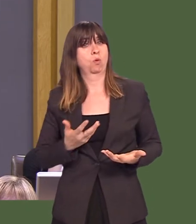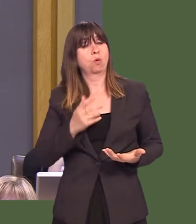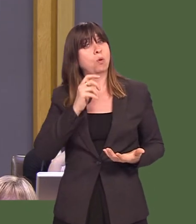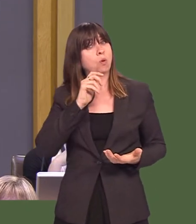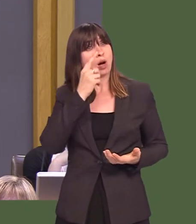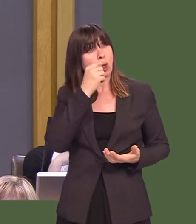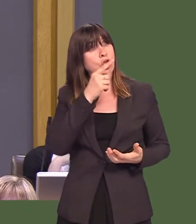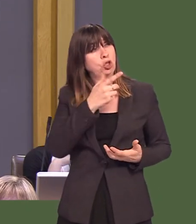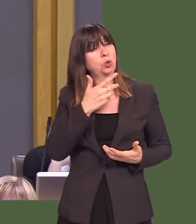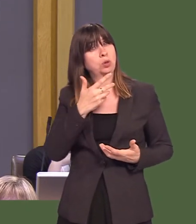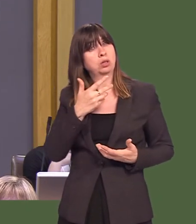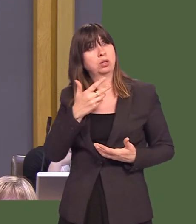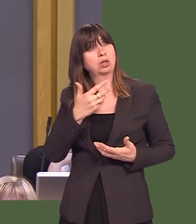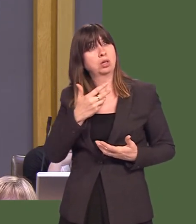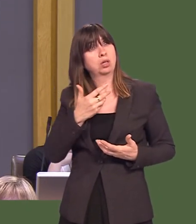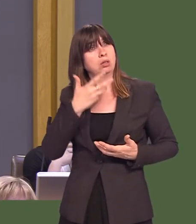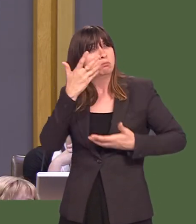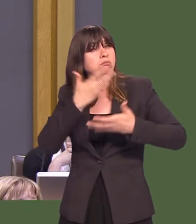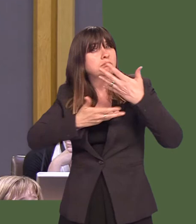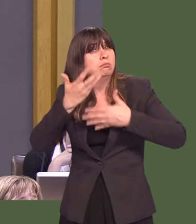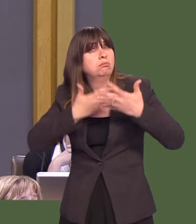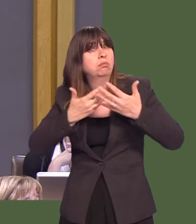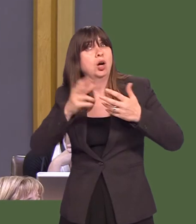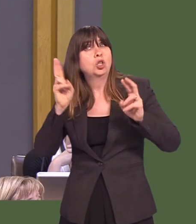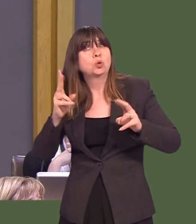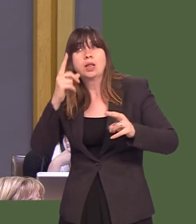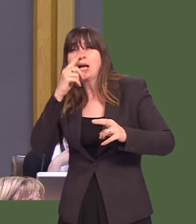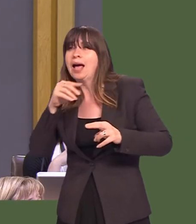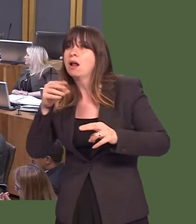Would he be willing to elaborate on how schools can learn from each other in these circumstances?